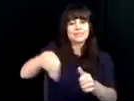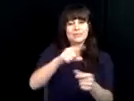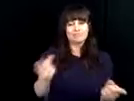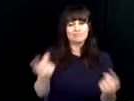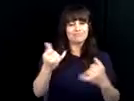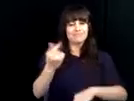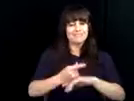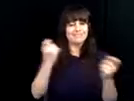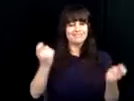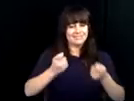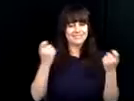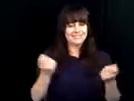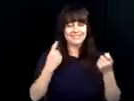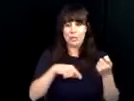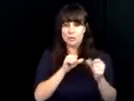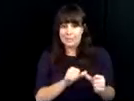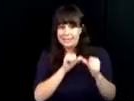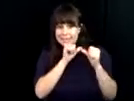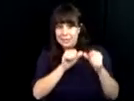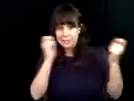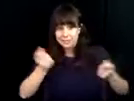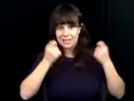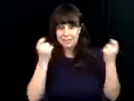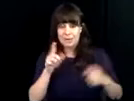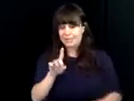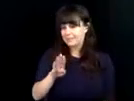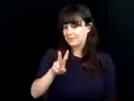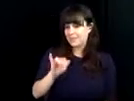our program. >> Thank you for that introduction and